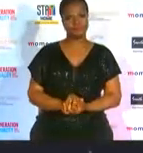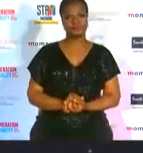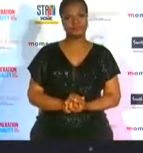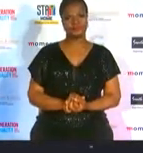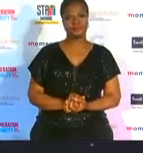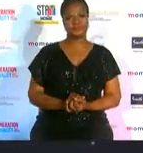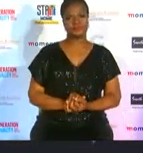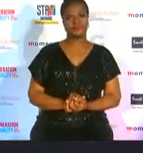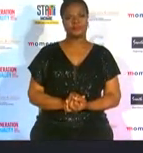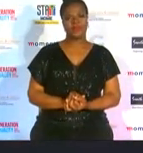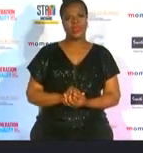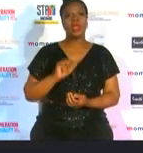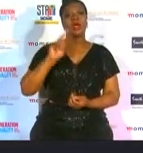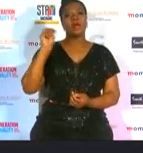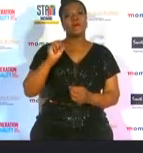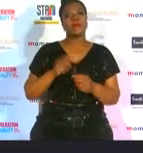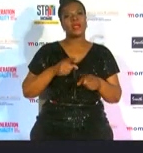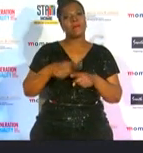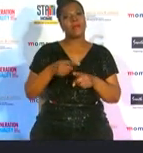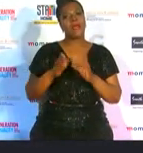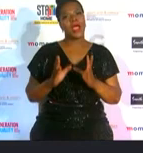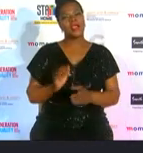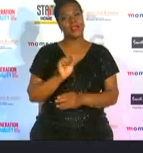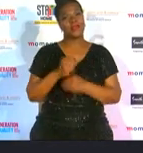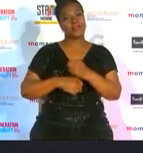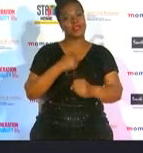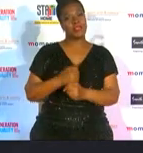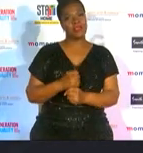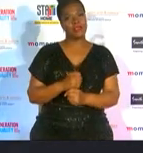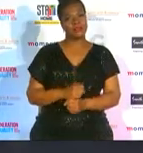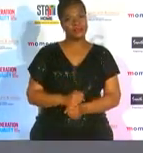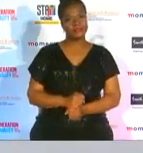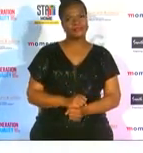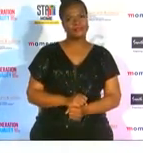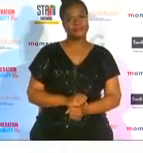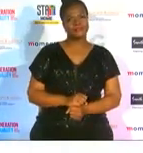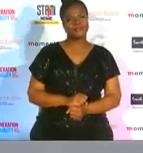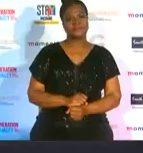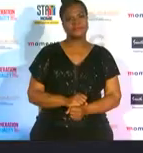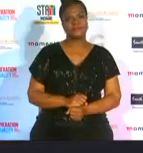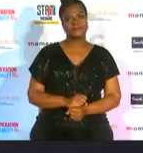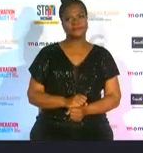the momentum athlete of the year the finalists are